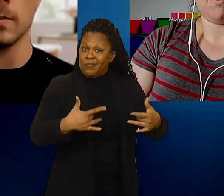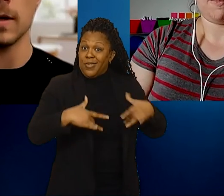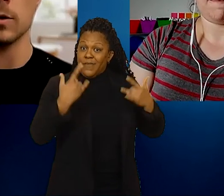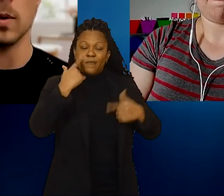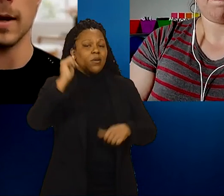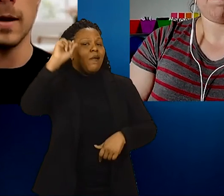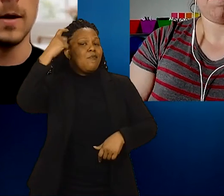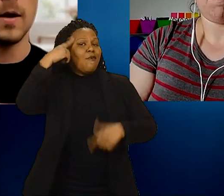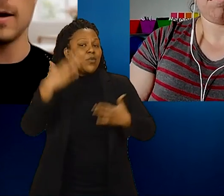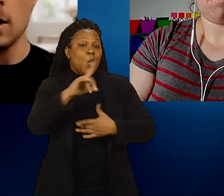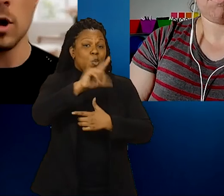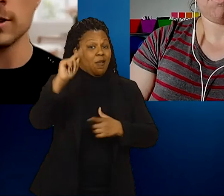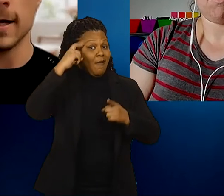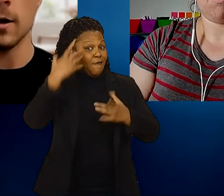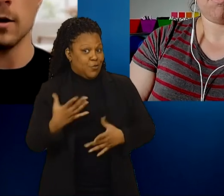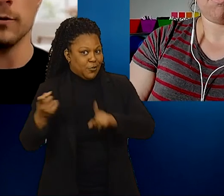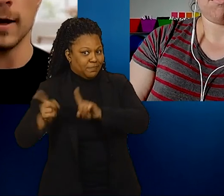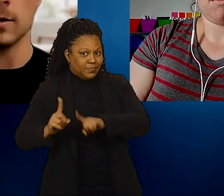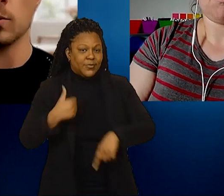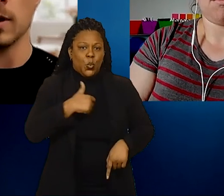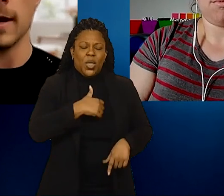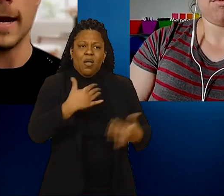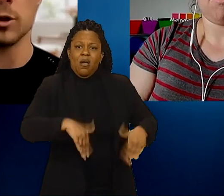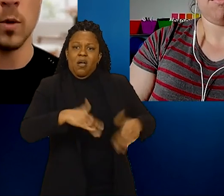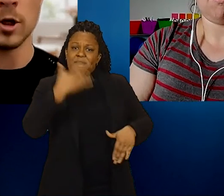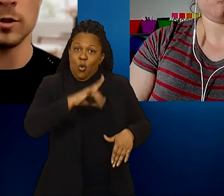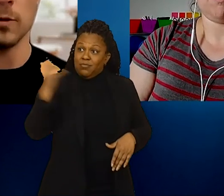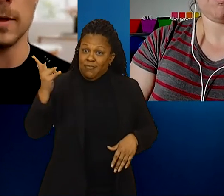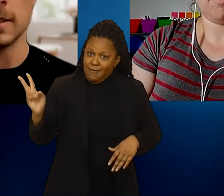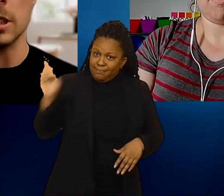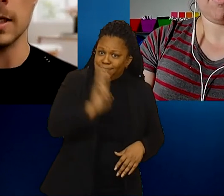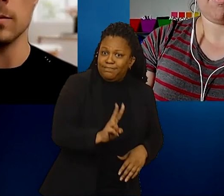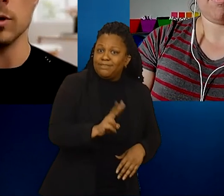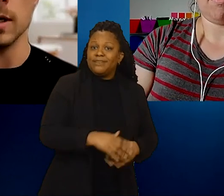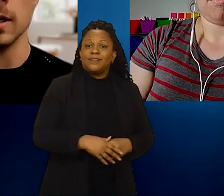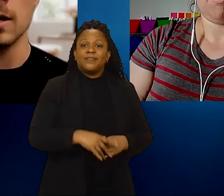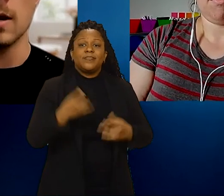and do a town hall style event where they answered questions from the disability community.